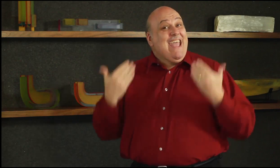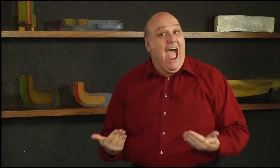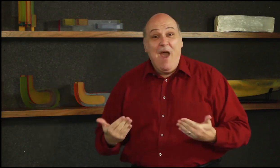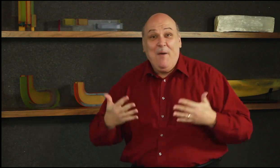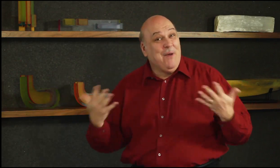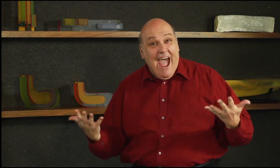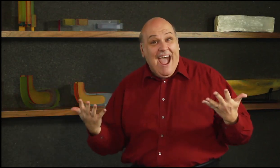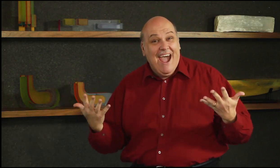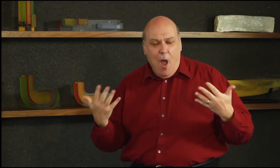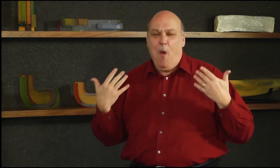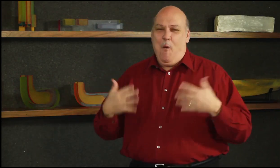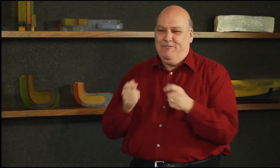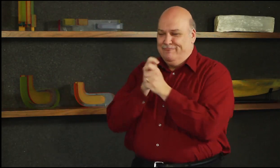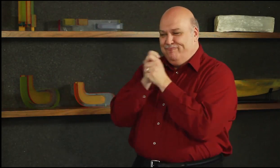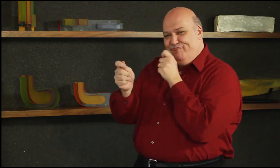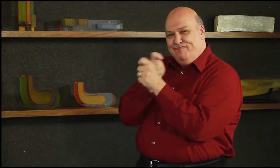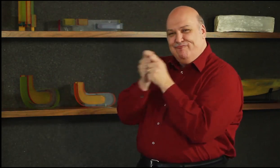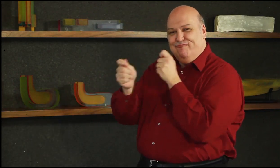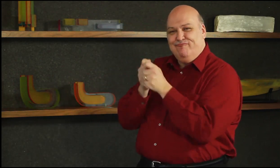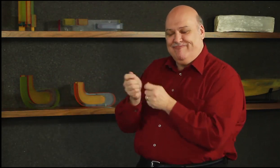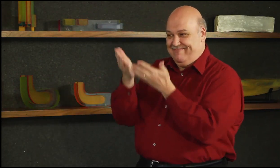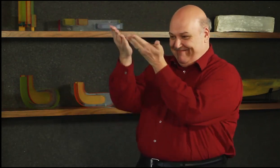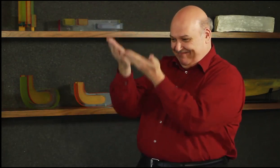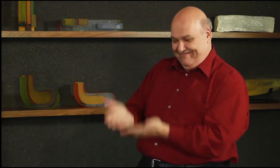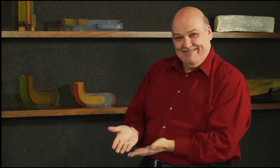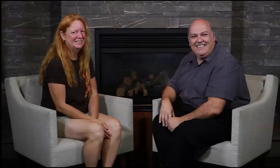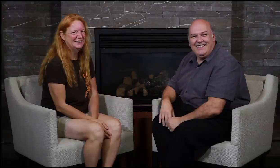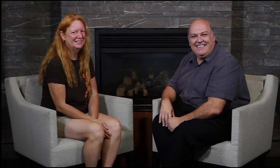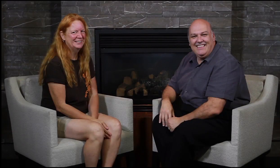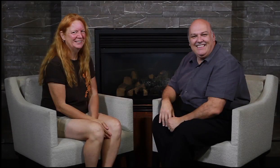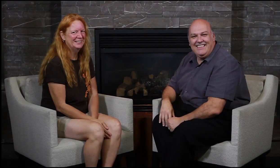a person named Linda Lee Scott.